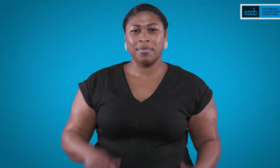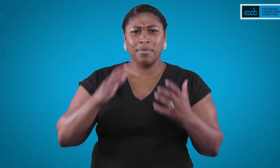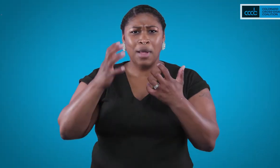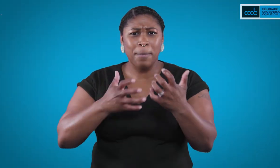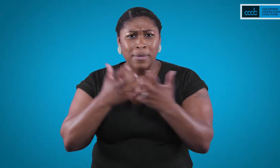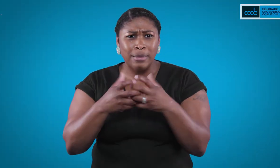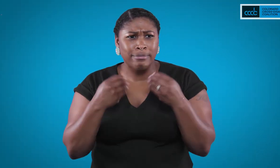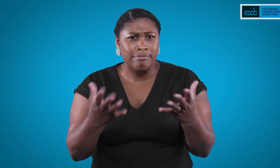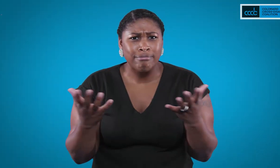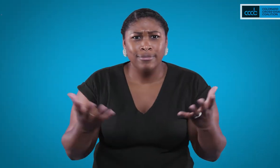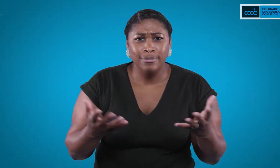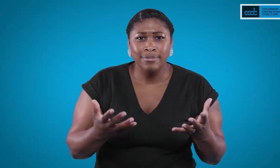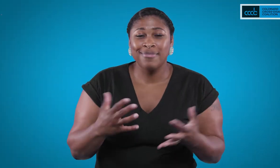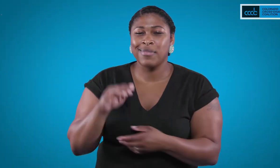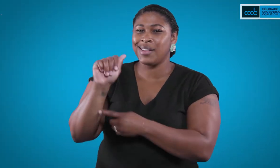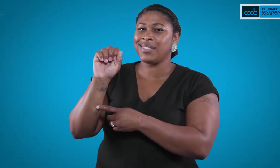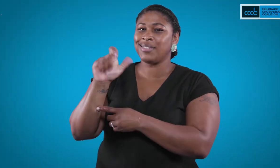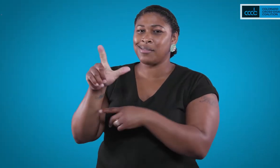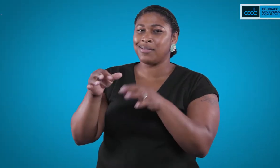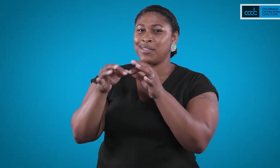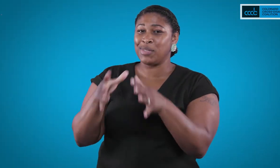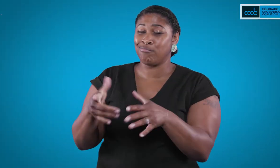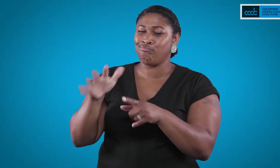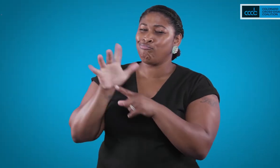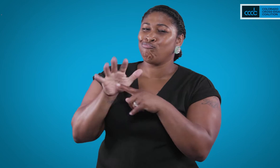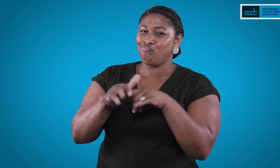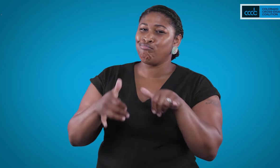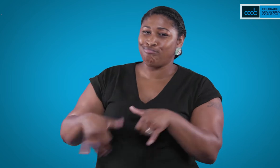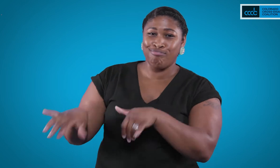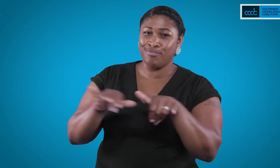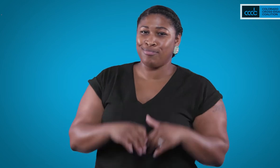What kind of accommodations are there? ASL interpreters are a common one.